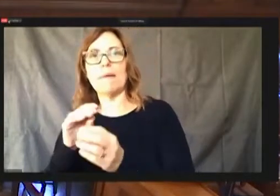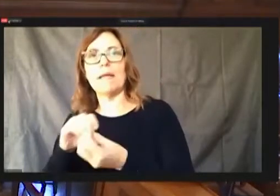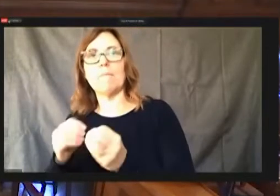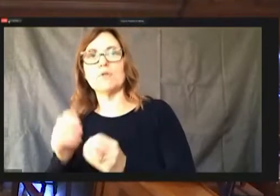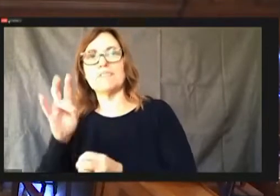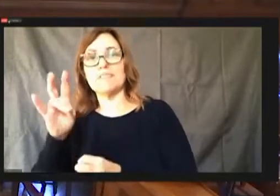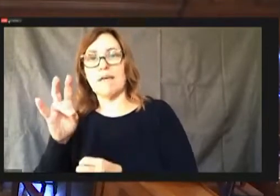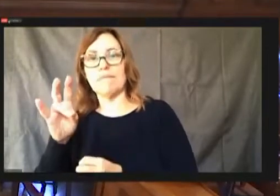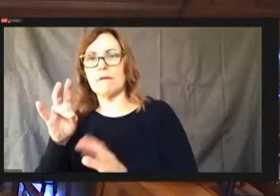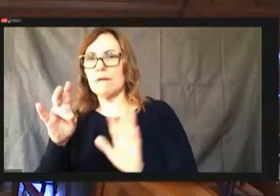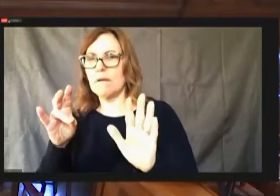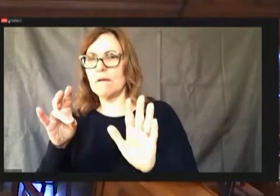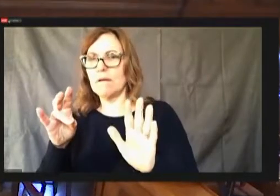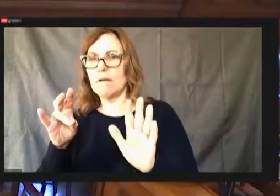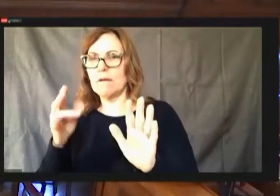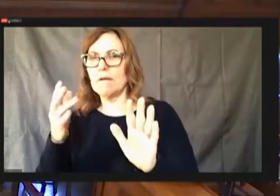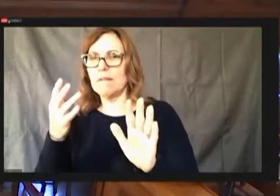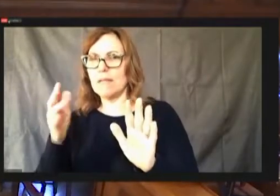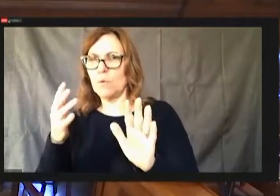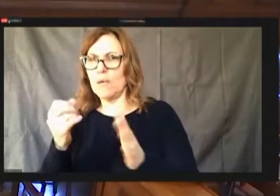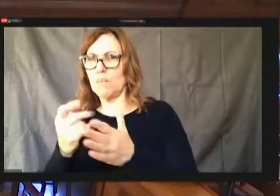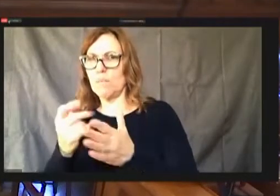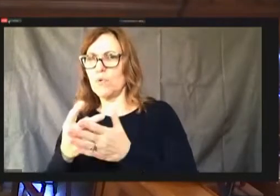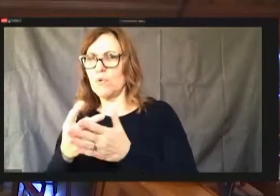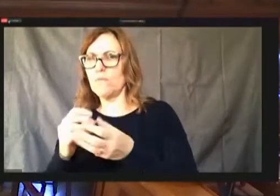Let's be withdrawn.